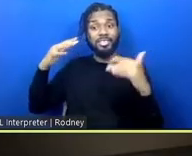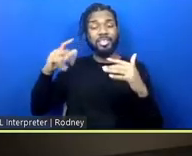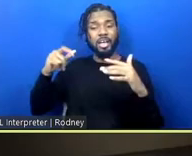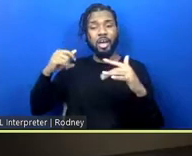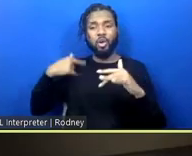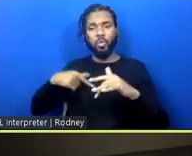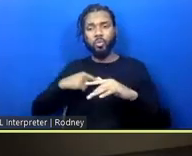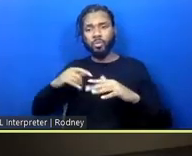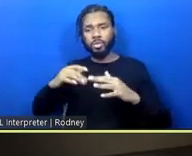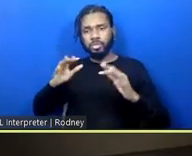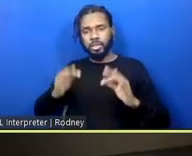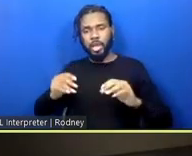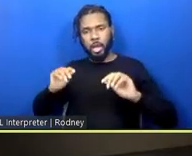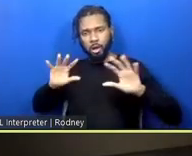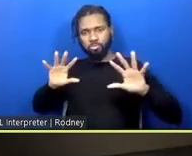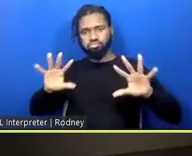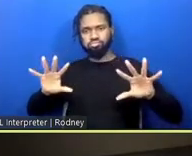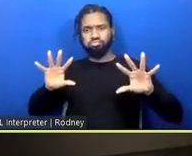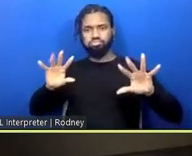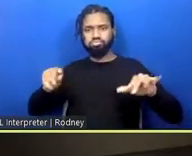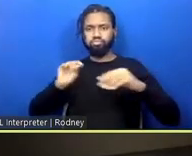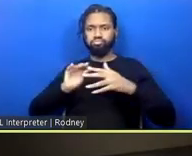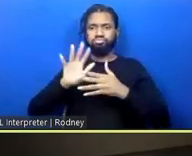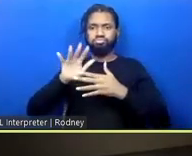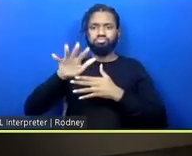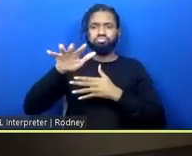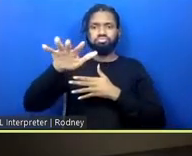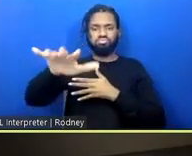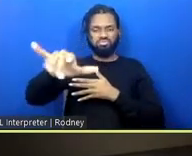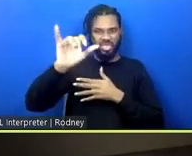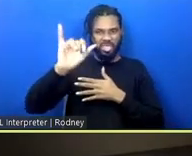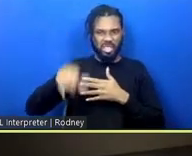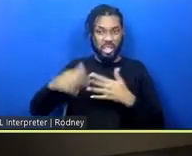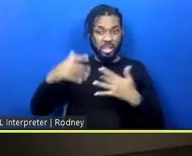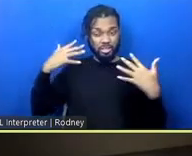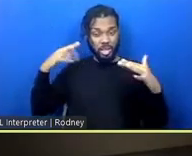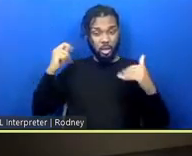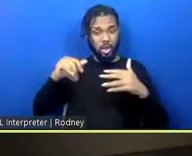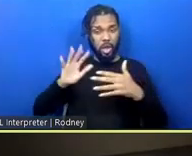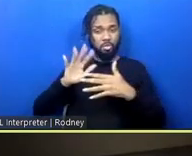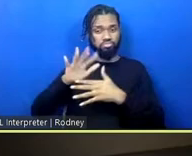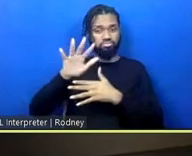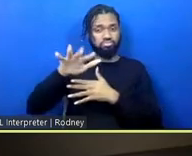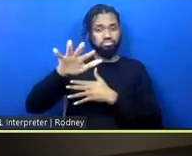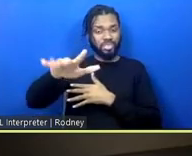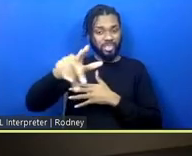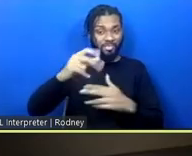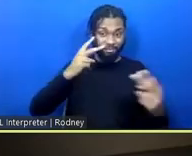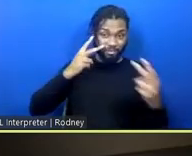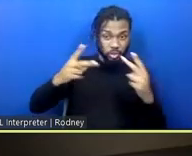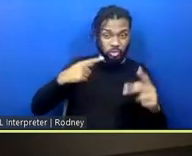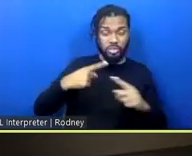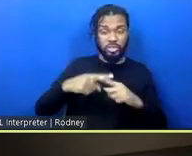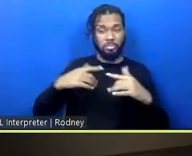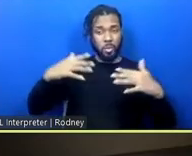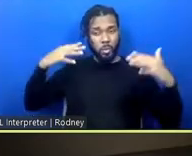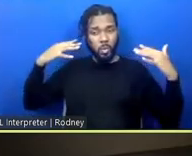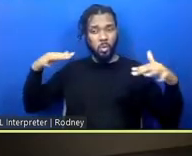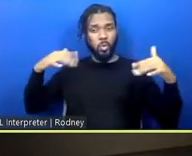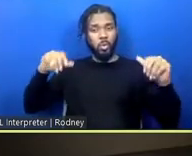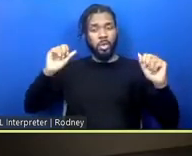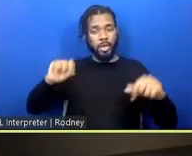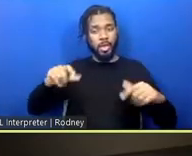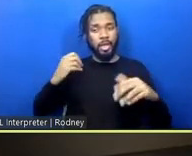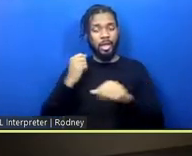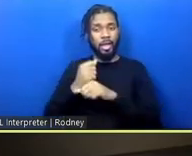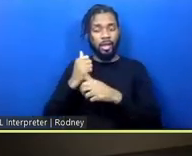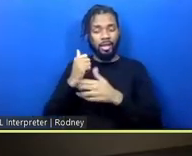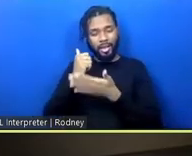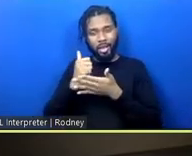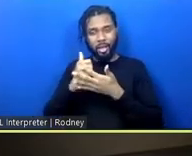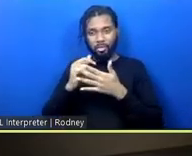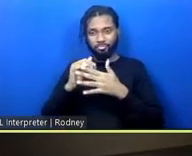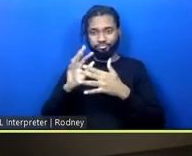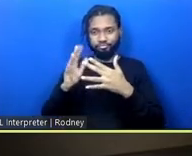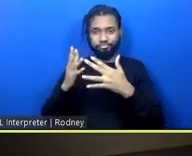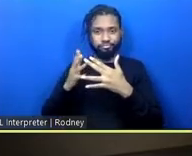became a space to cross, to visually, sonically cross a place that is so